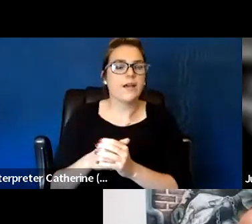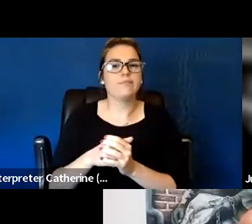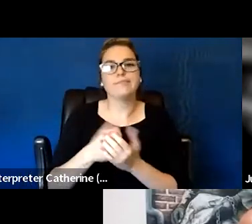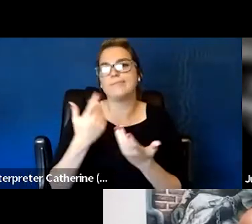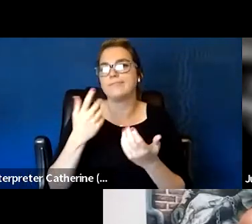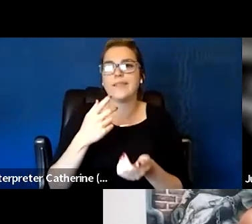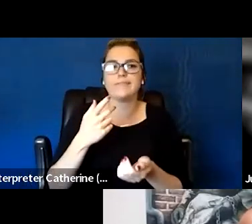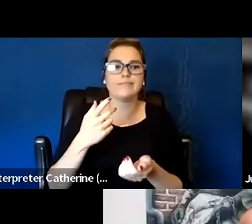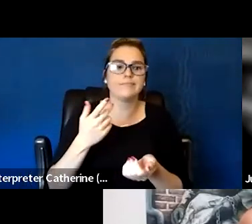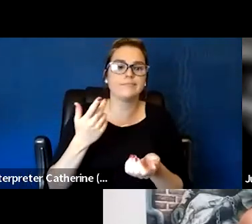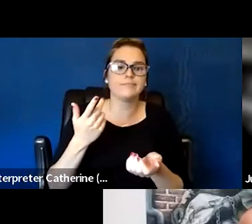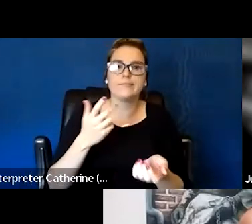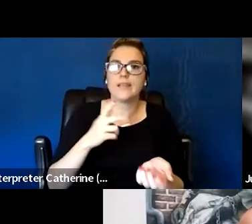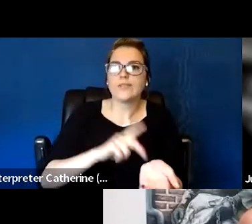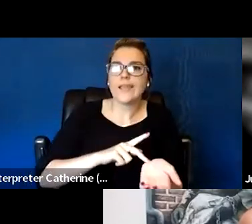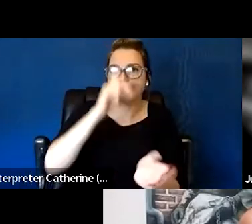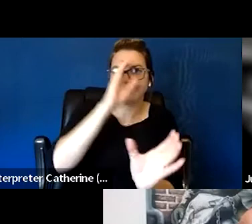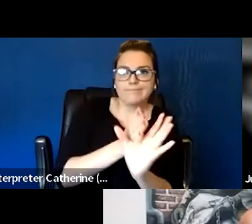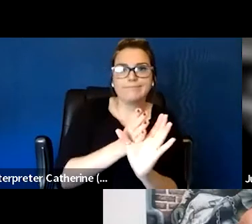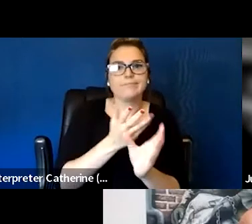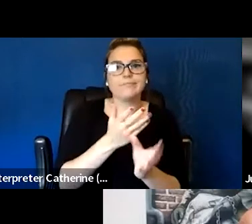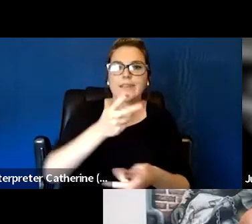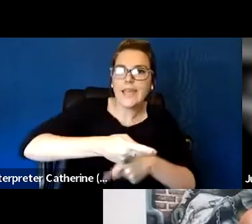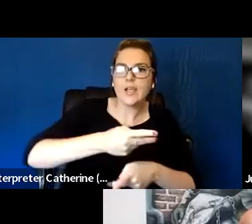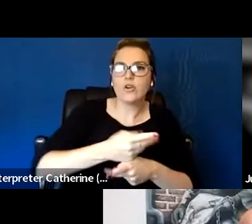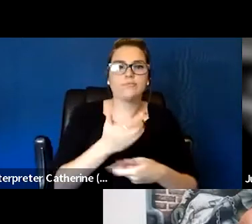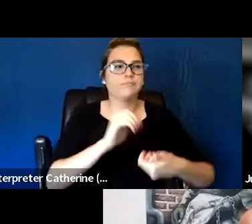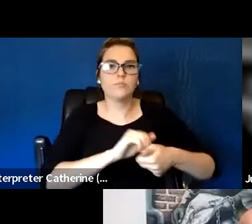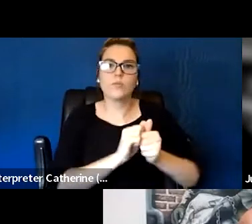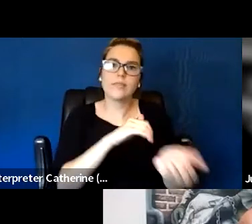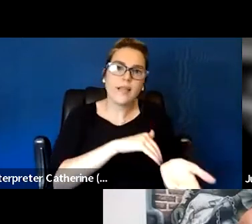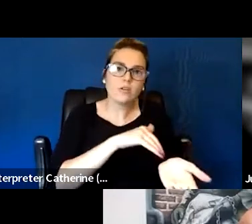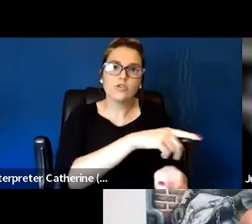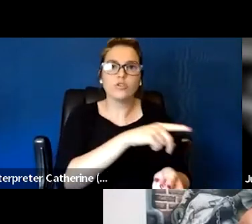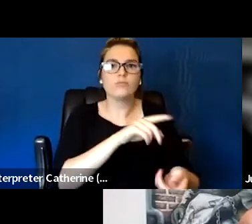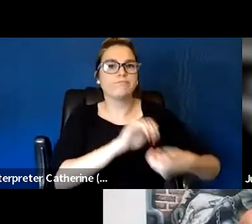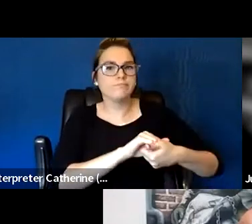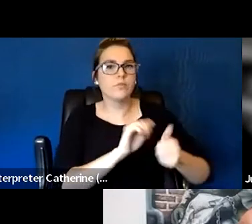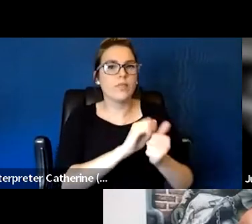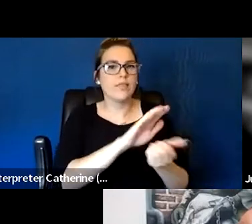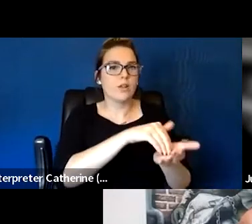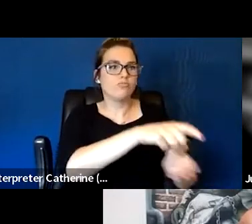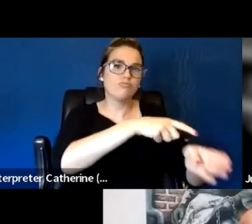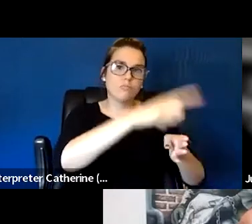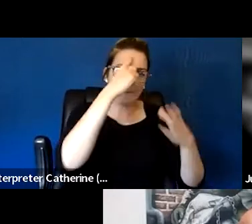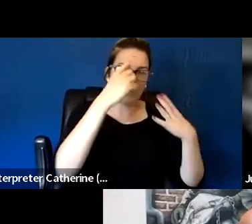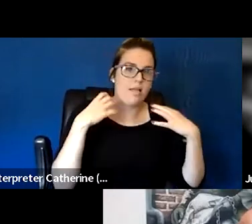one-on-one with the psychiatrist that are partnering organization like the Ryan Center. So it's a community based collaborate care